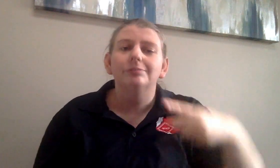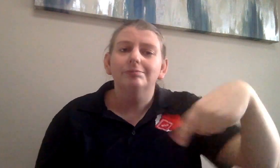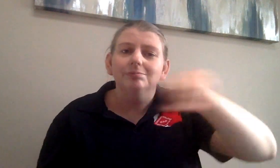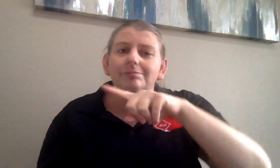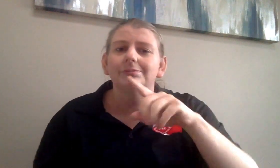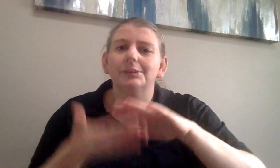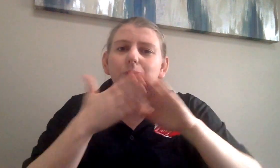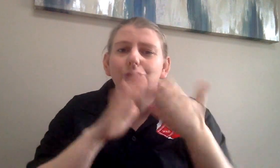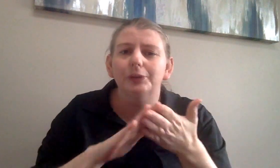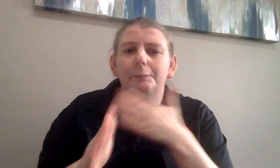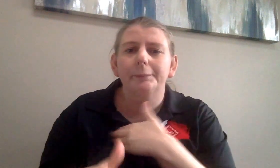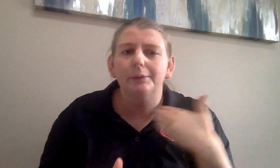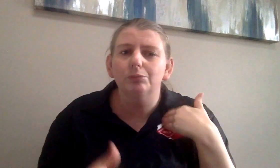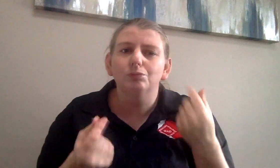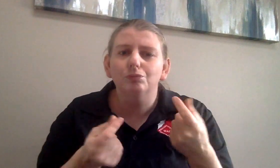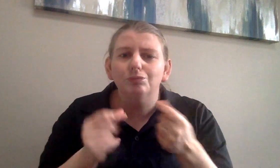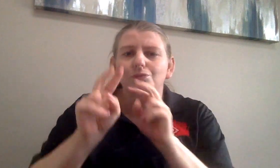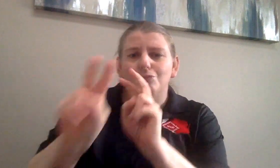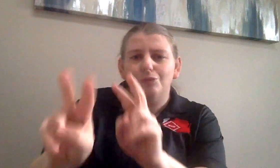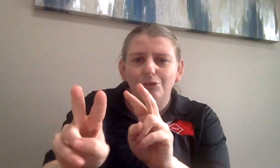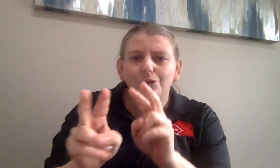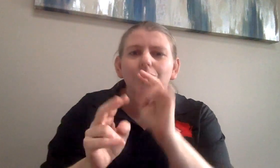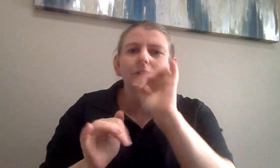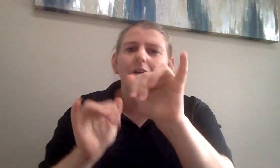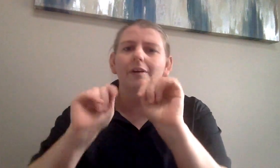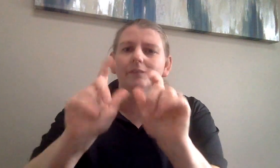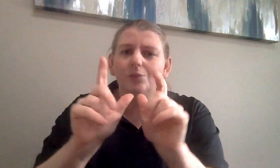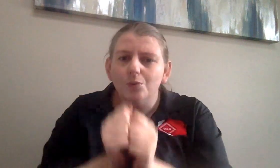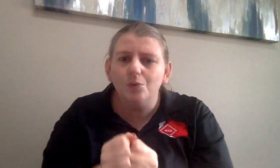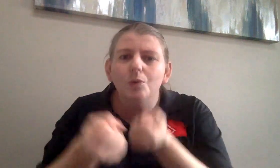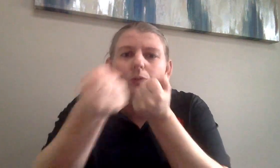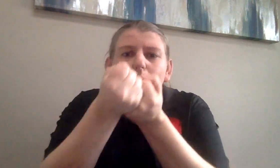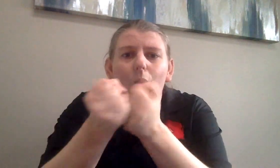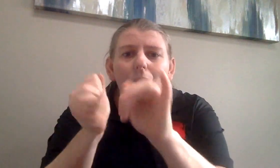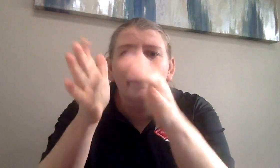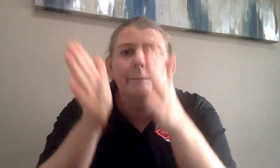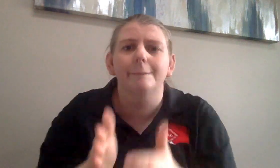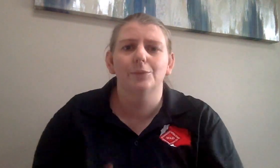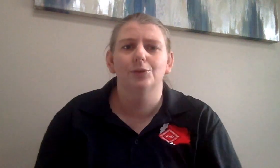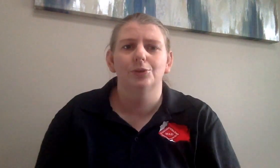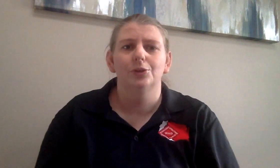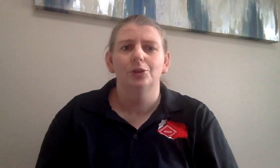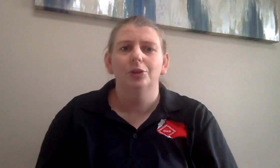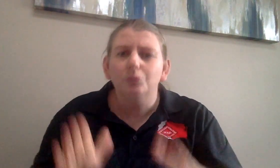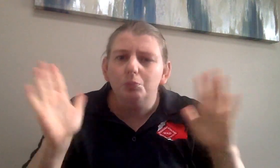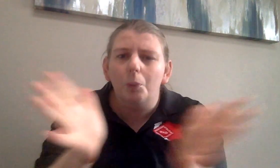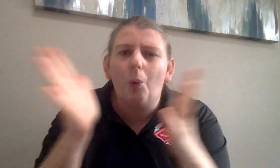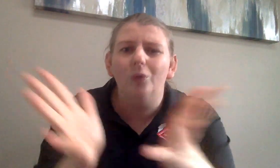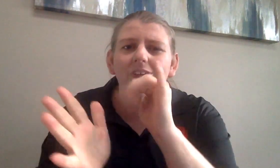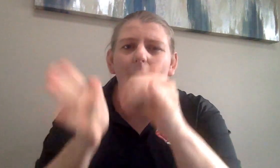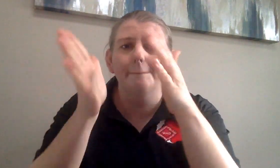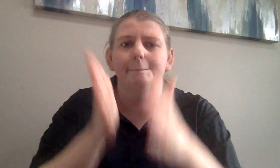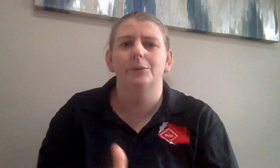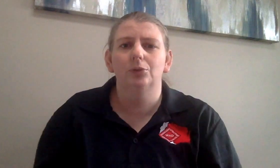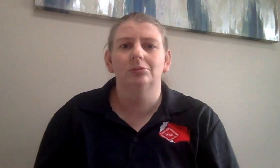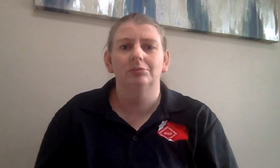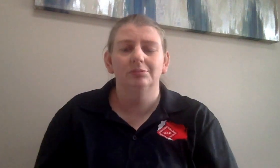As a community we have to watch the video, and support those individuals. Encourage that person